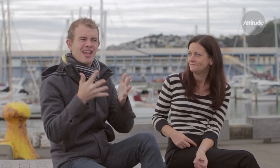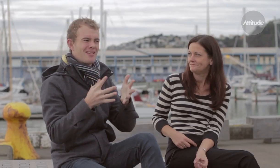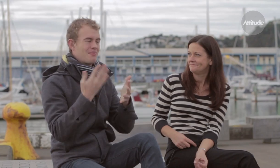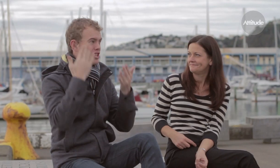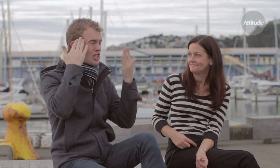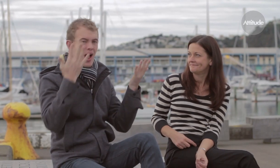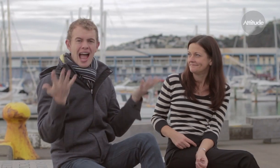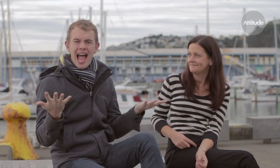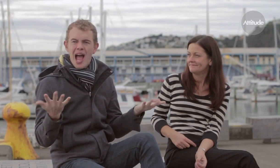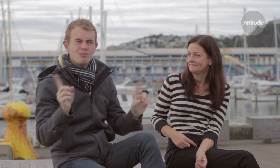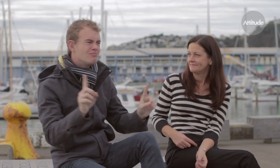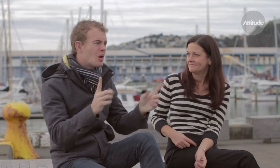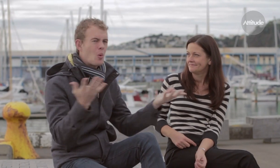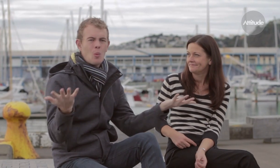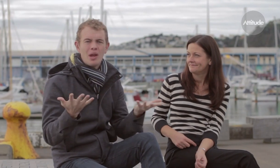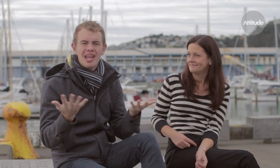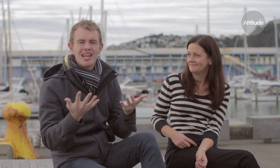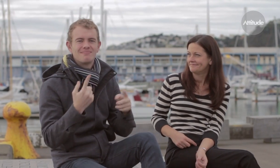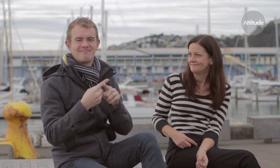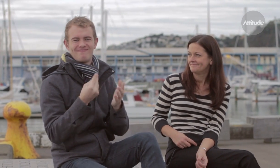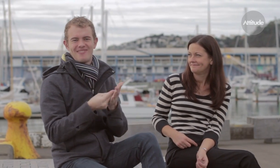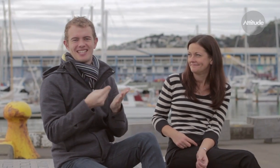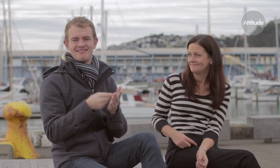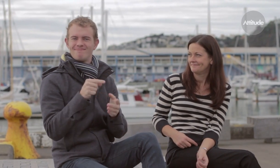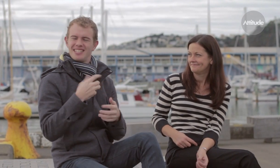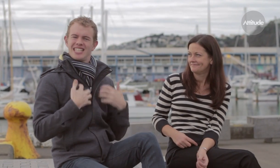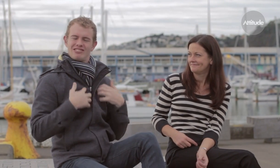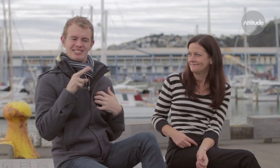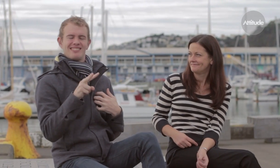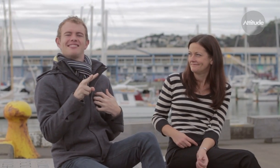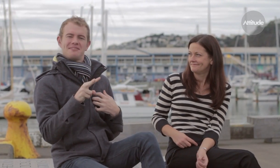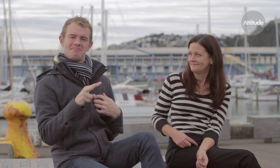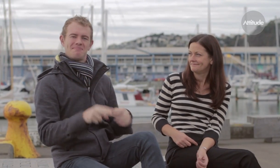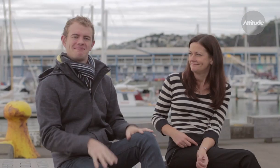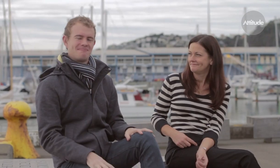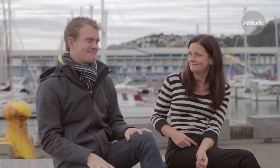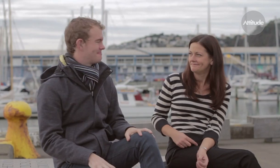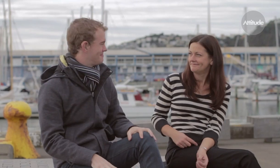don’t know how and where but it’s great to see.